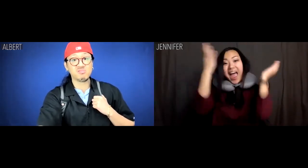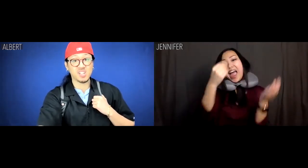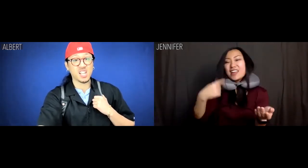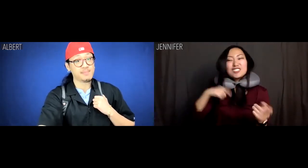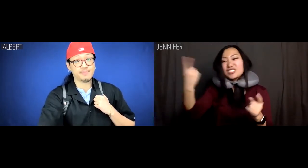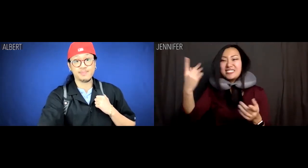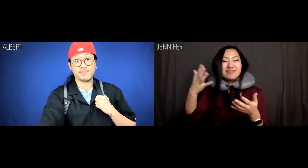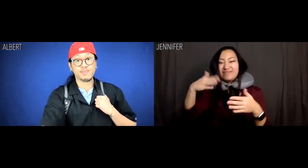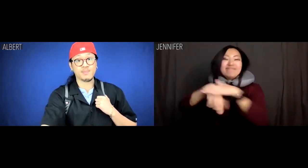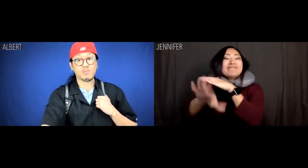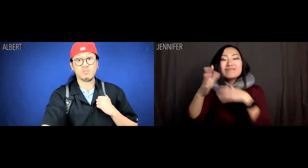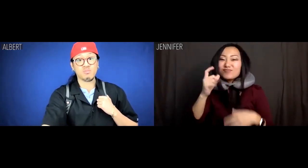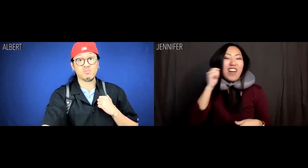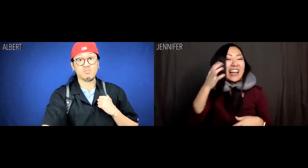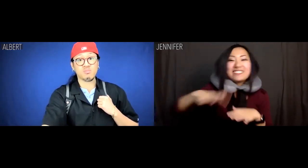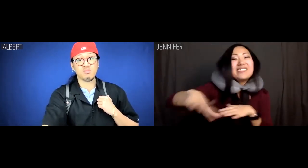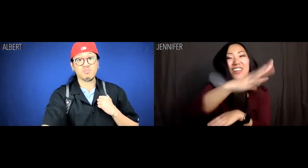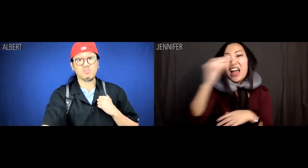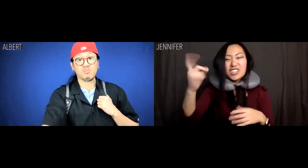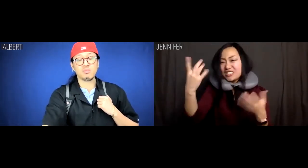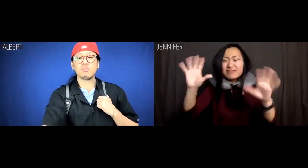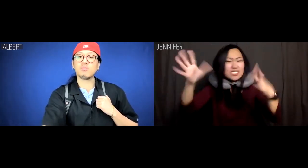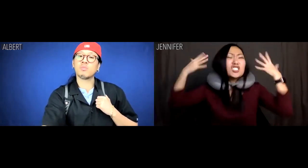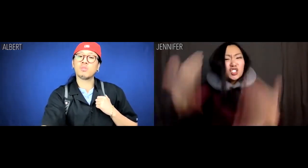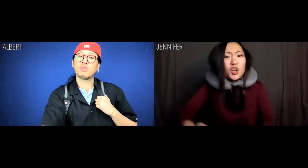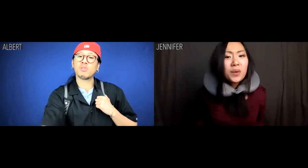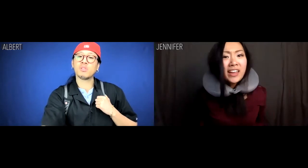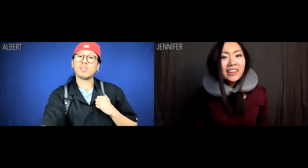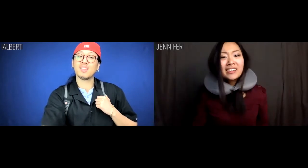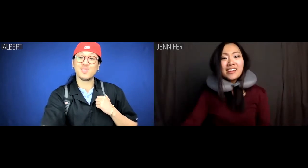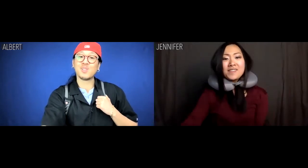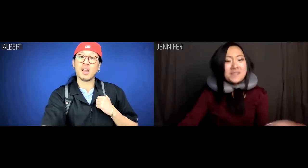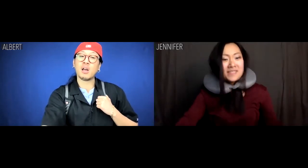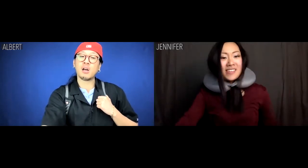and get into the rice paddy and DO IT.